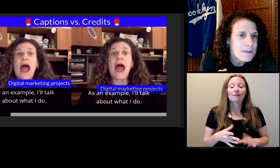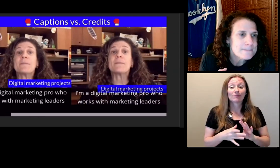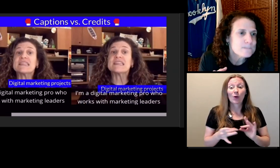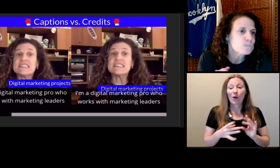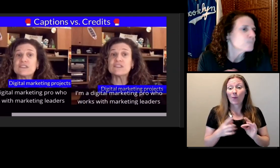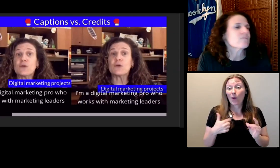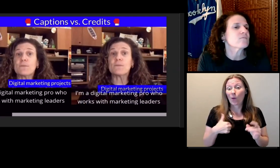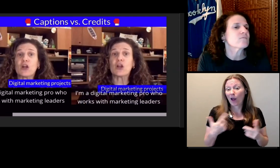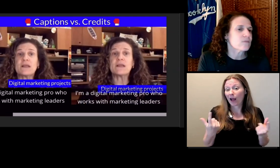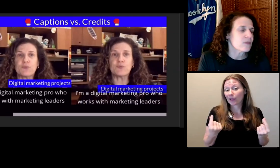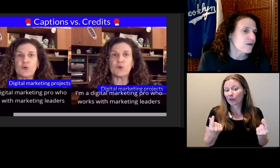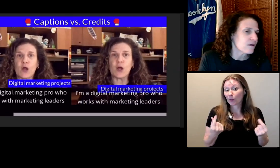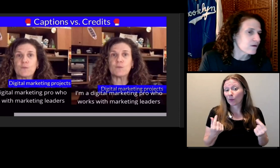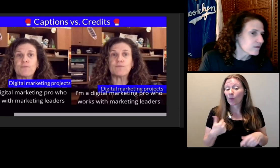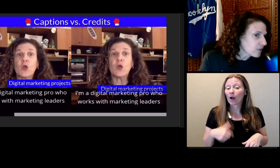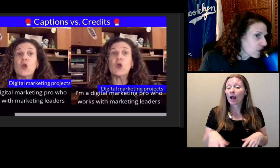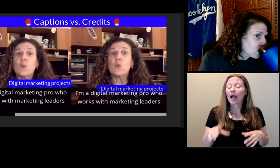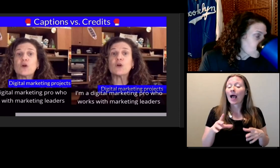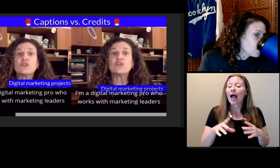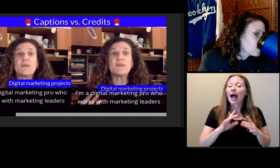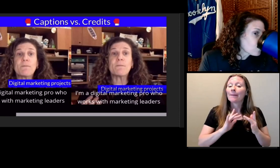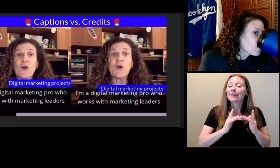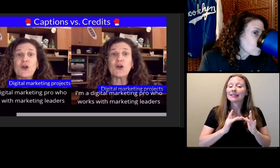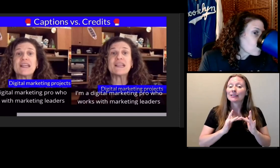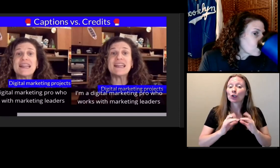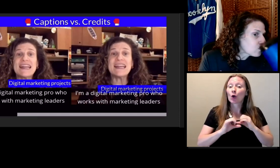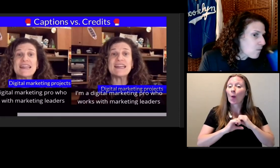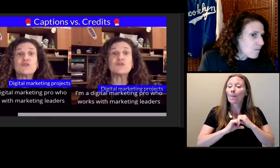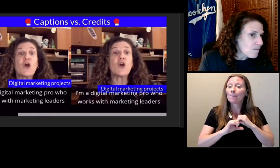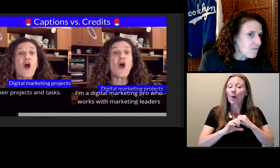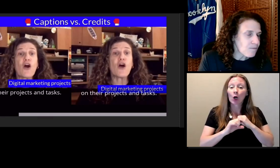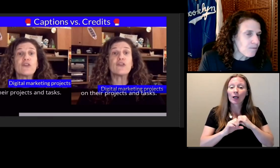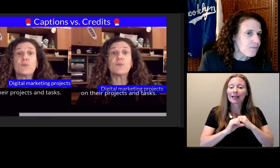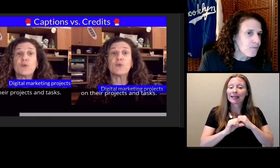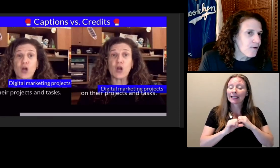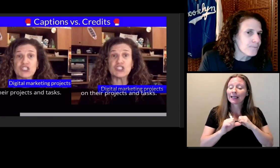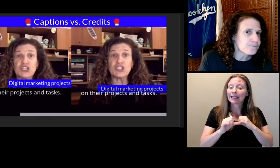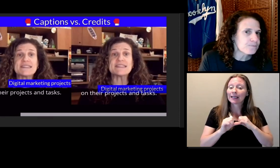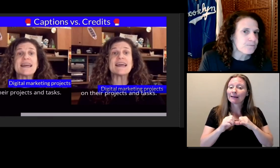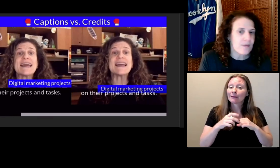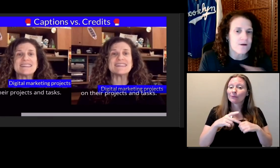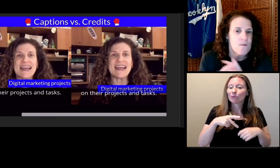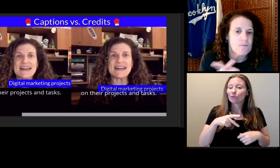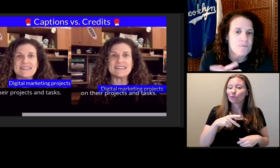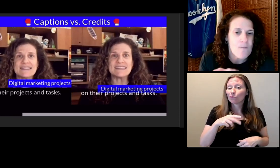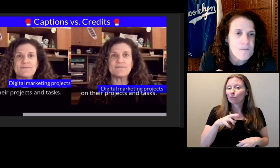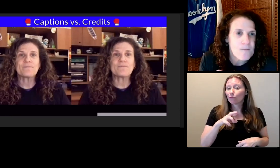I'm a digital marketing pro, who works with marketing leaders on their projects and tasks.